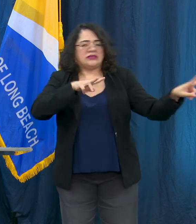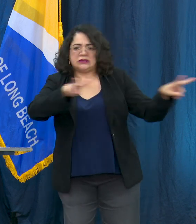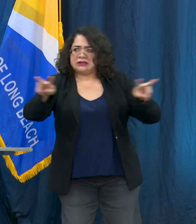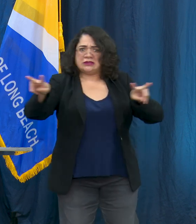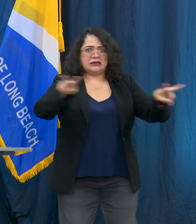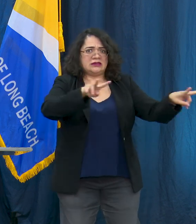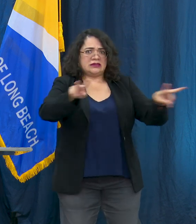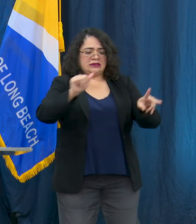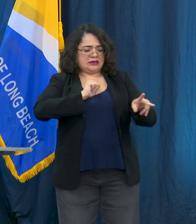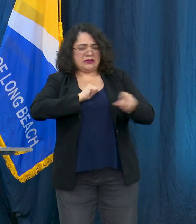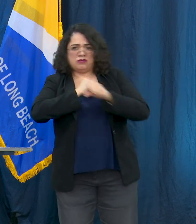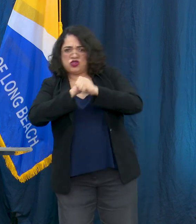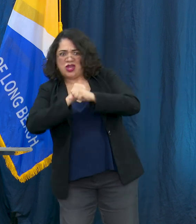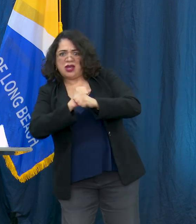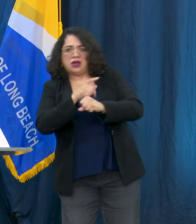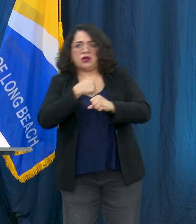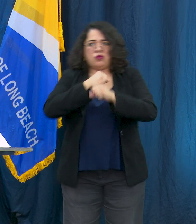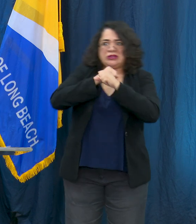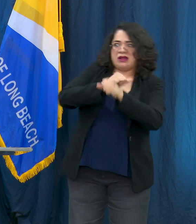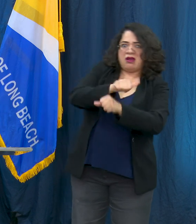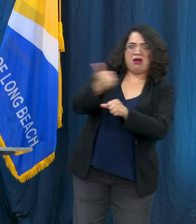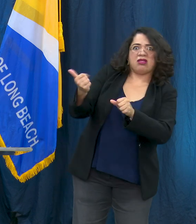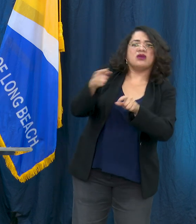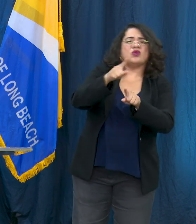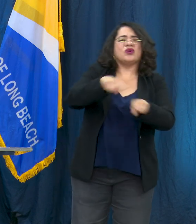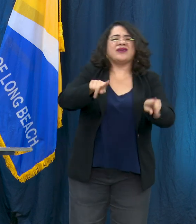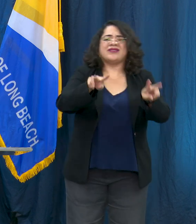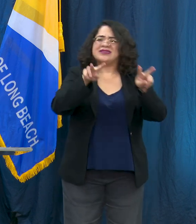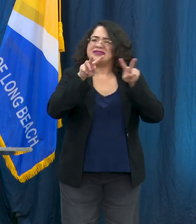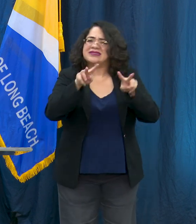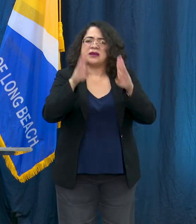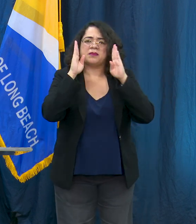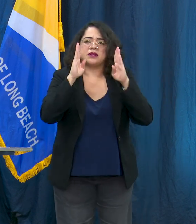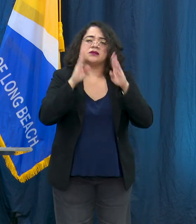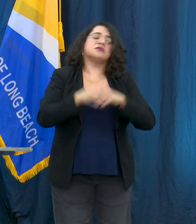you really be paying attention to that. I also just want to talk a little bit